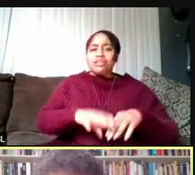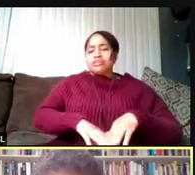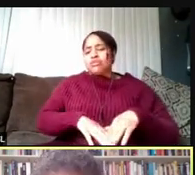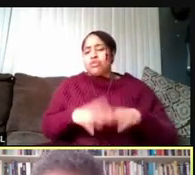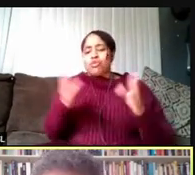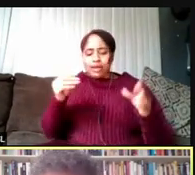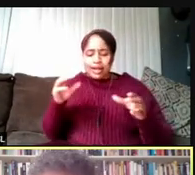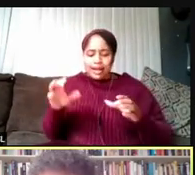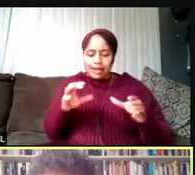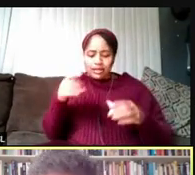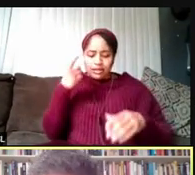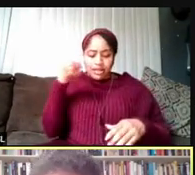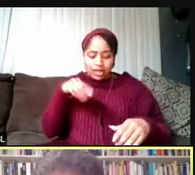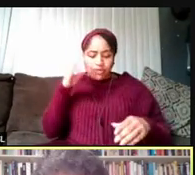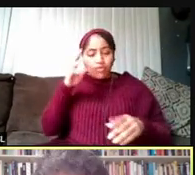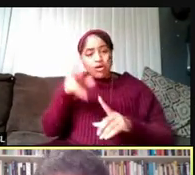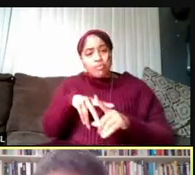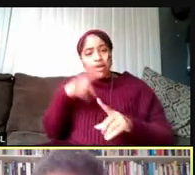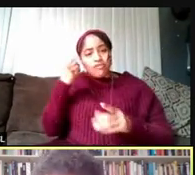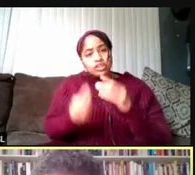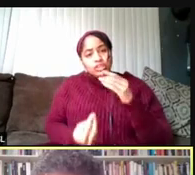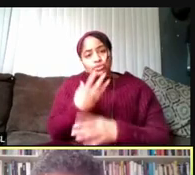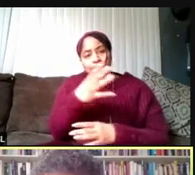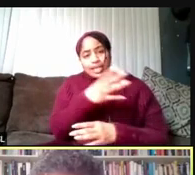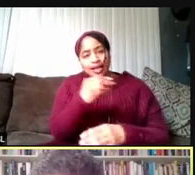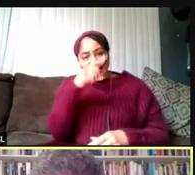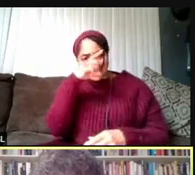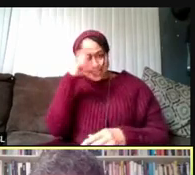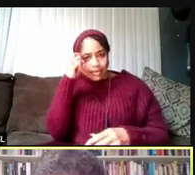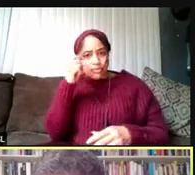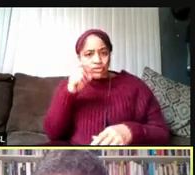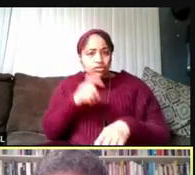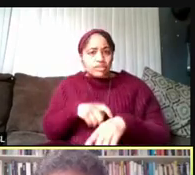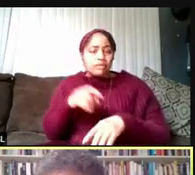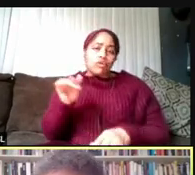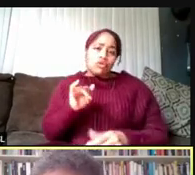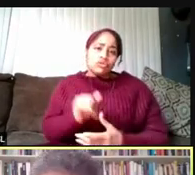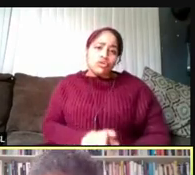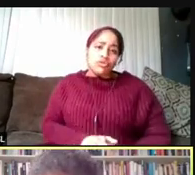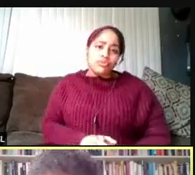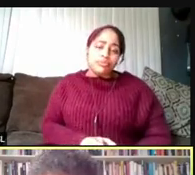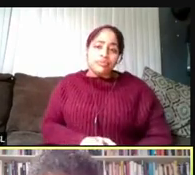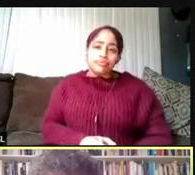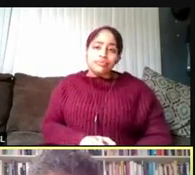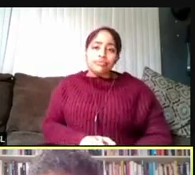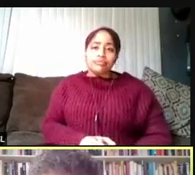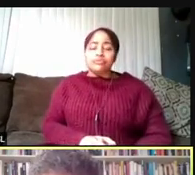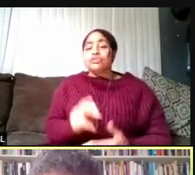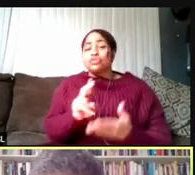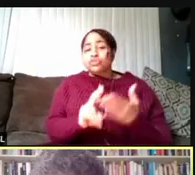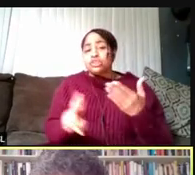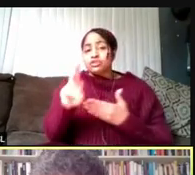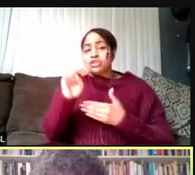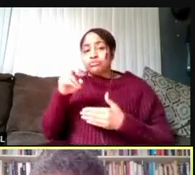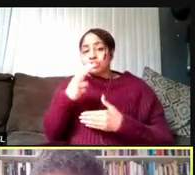And this will apply for spring and summer terms as well. Following University of Michigan COVID protocols,